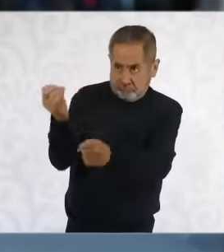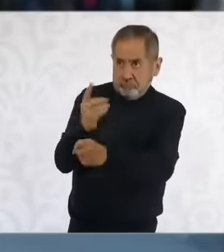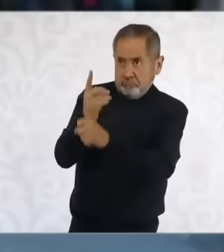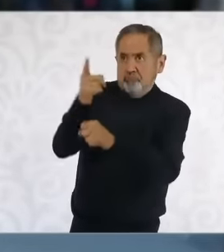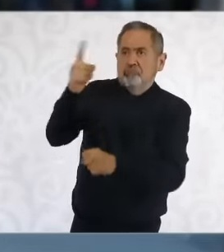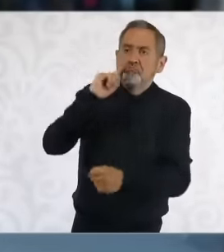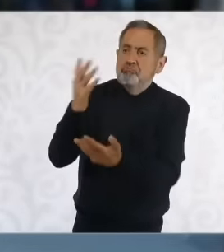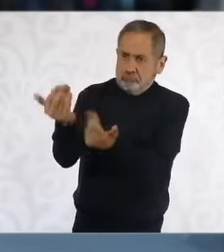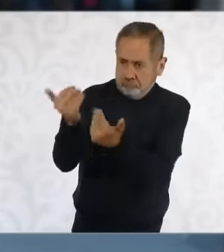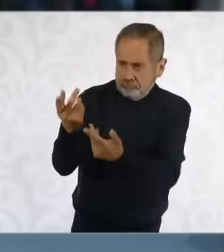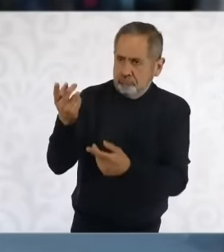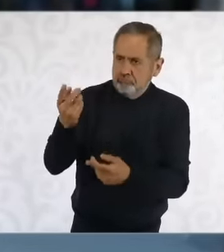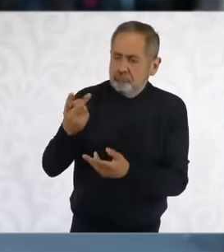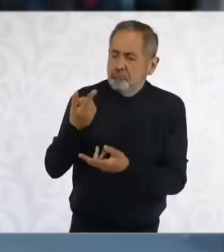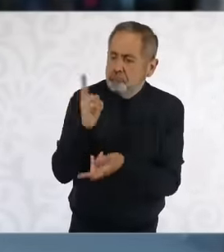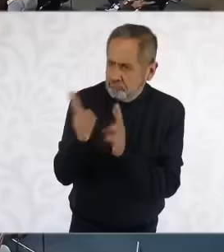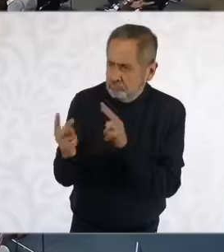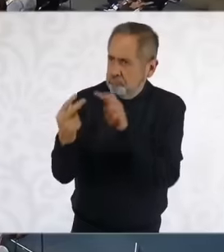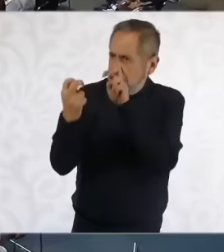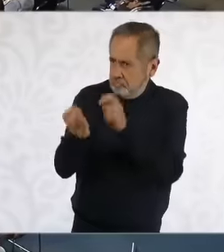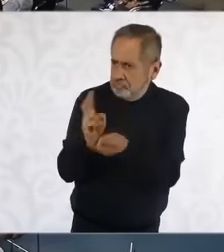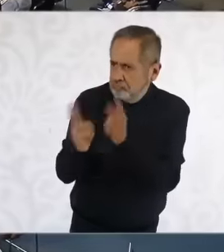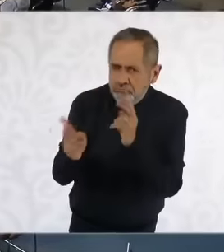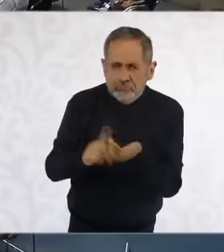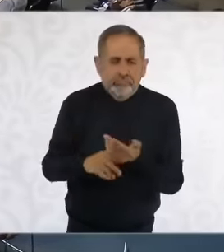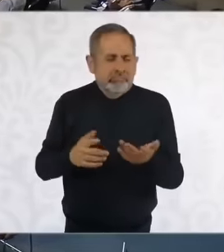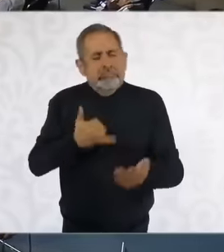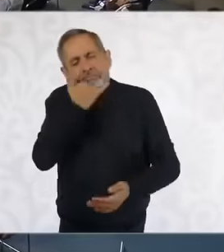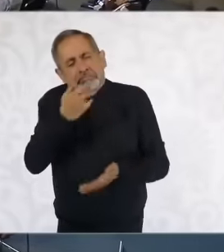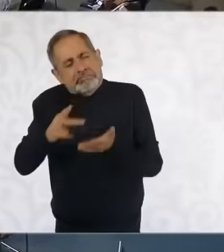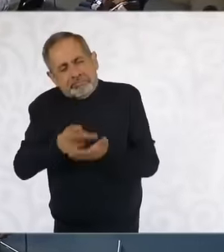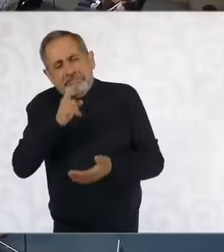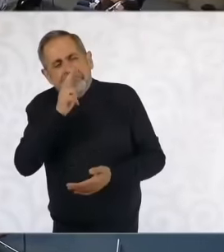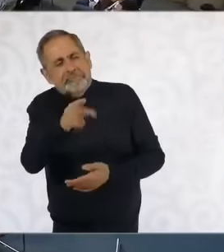specific opportunity. What would the president respond? Sorry for the insistence, but I would like your